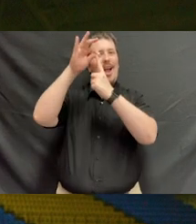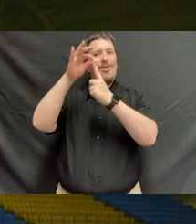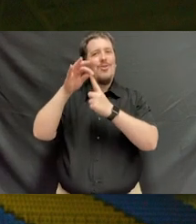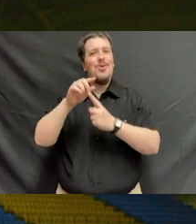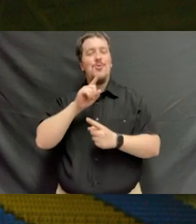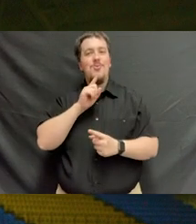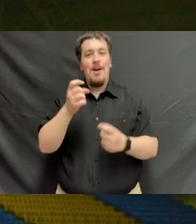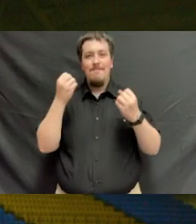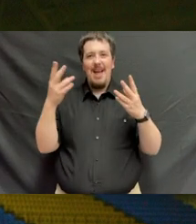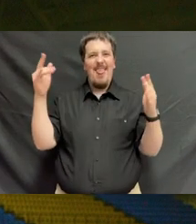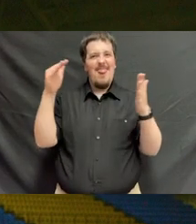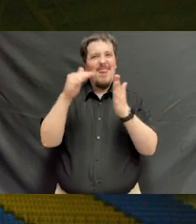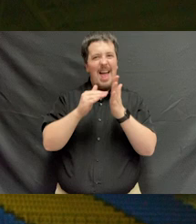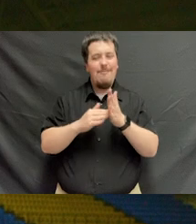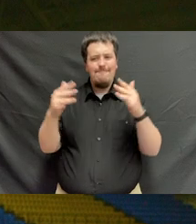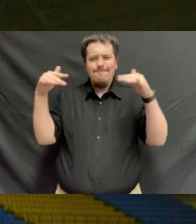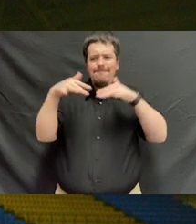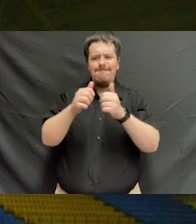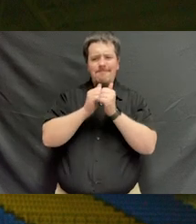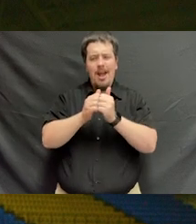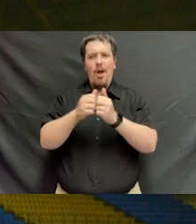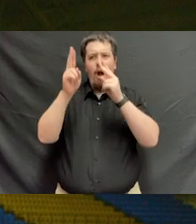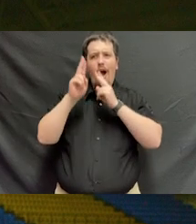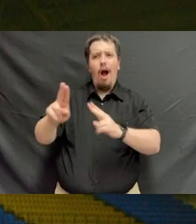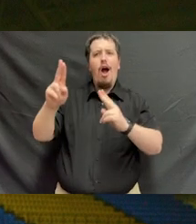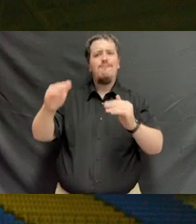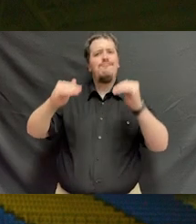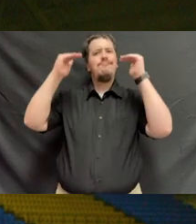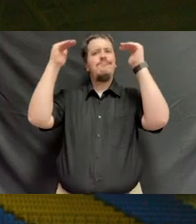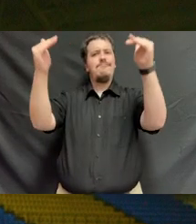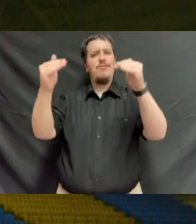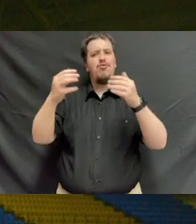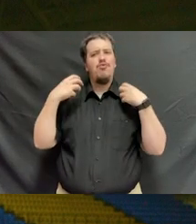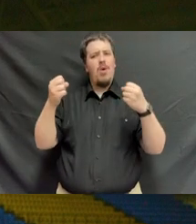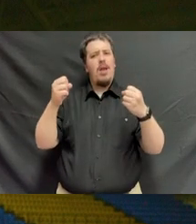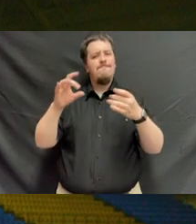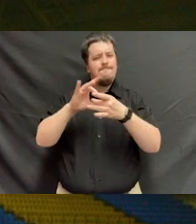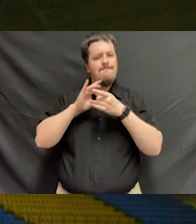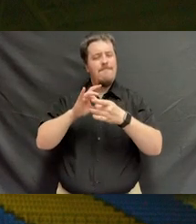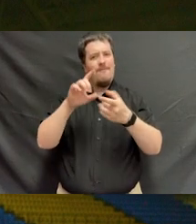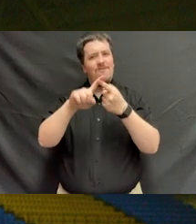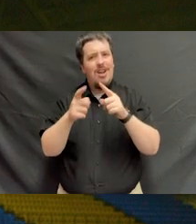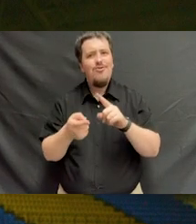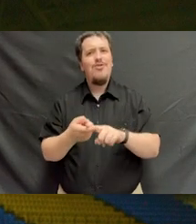It is a day when thousands converge to honor achievement, to strengthen bonds of friendship and kinship,